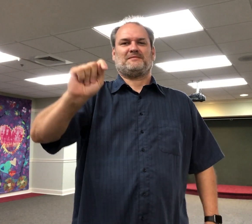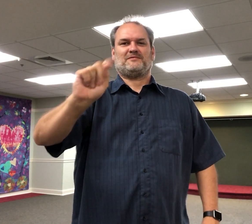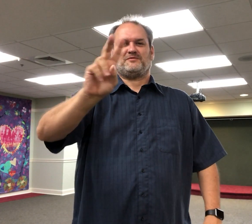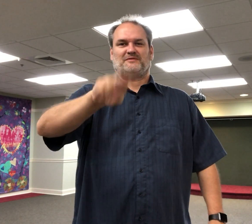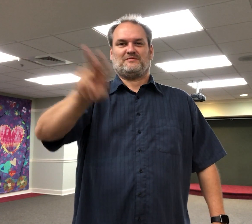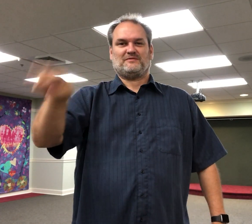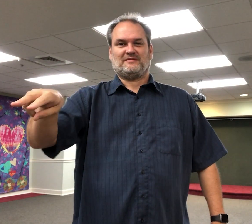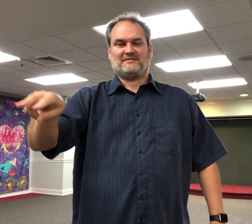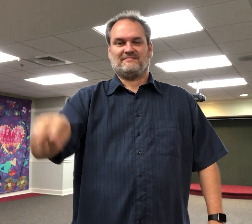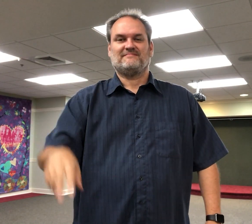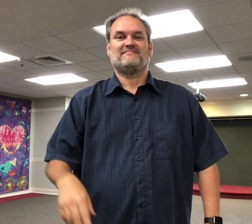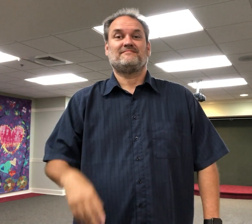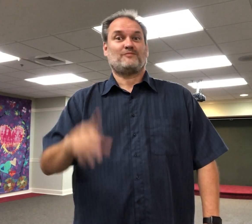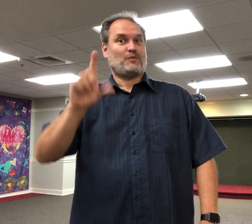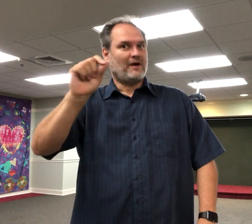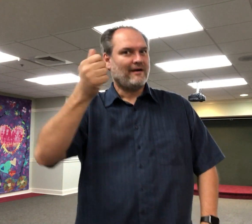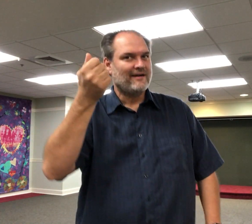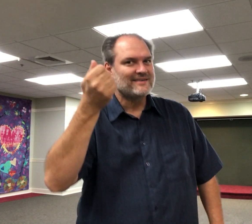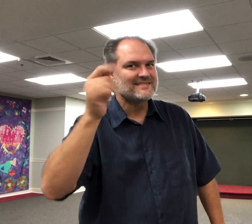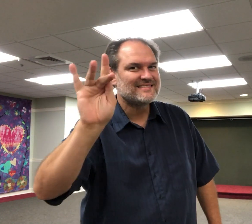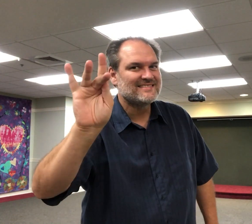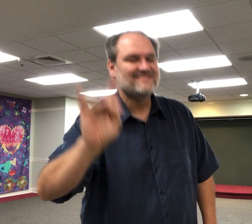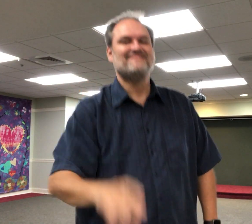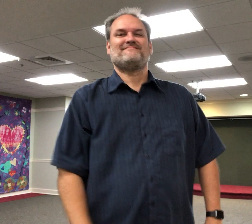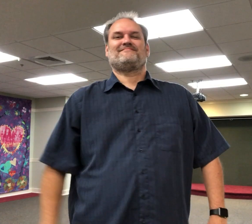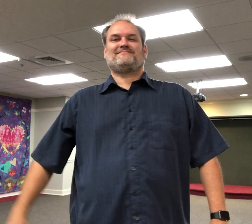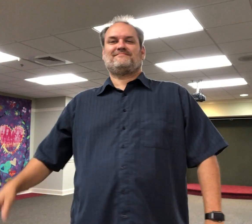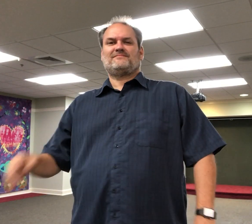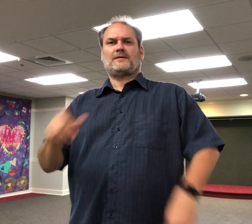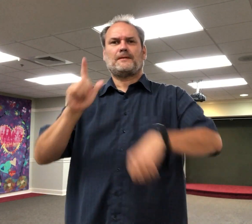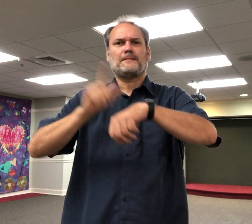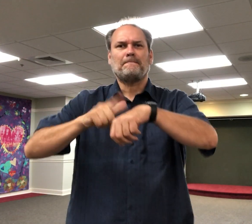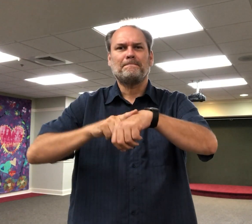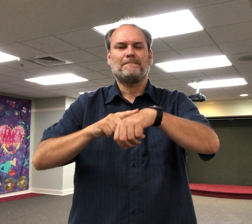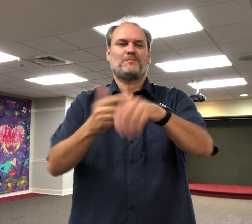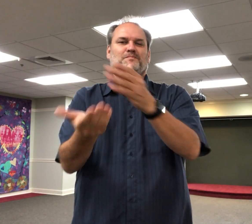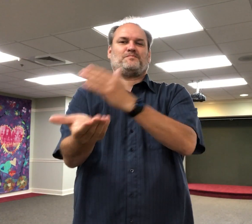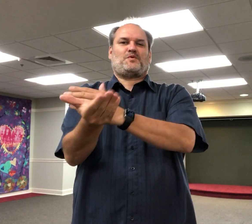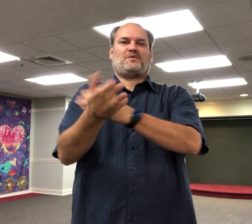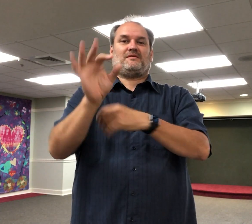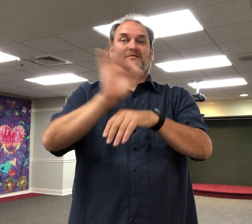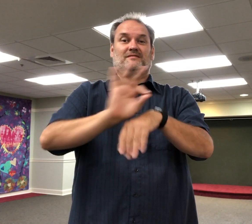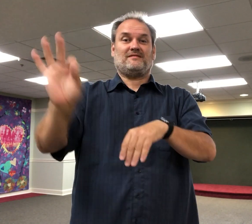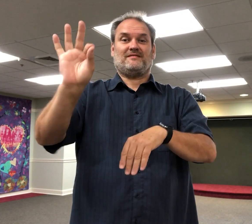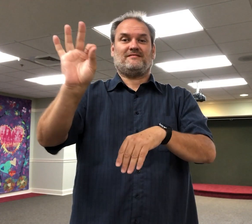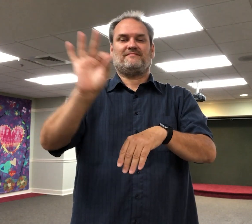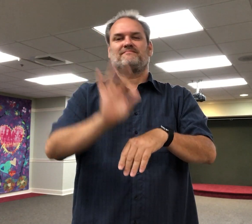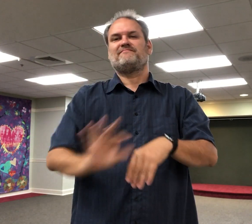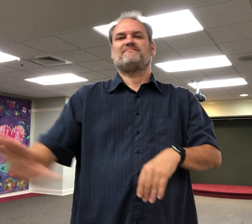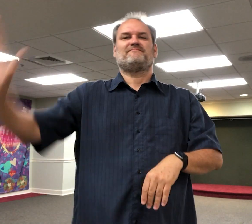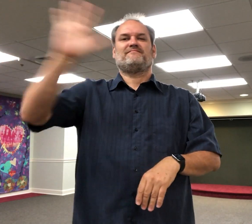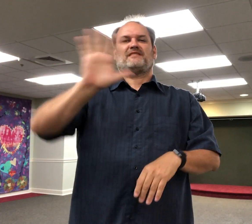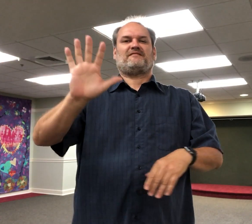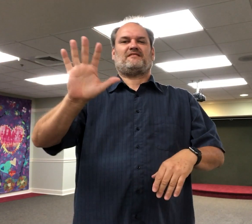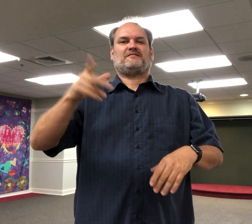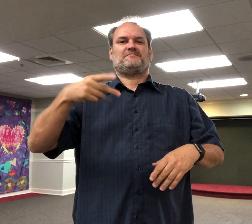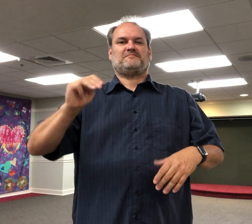22, 2018 from 9:00 a.m. - 5:00 p.m.